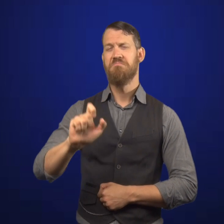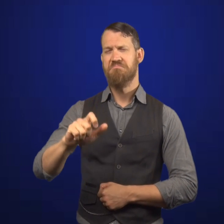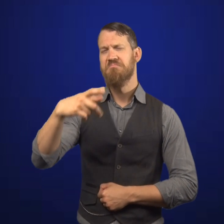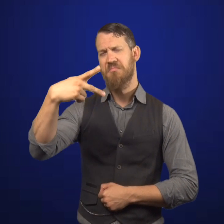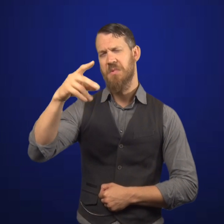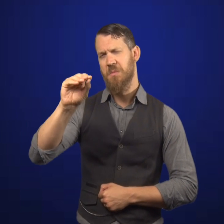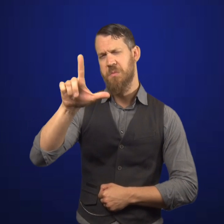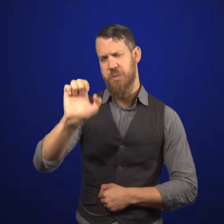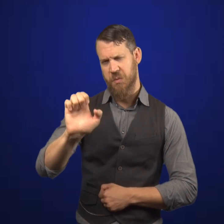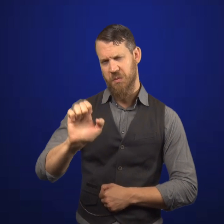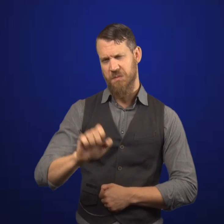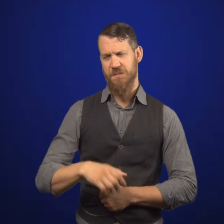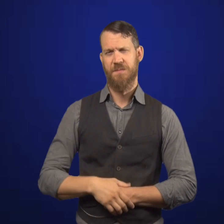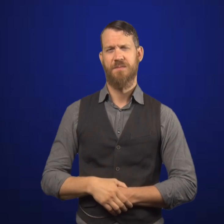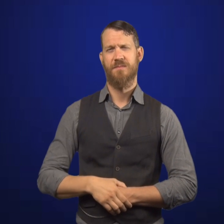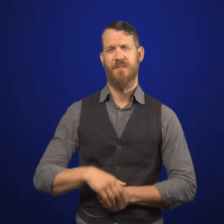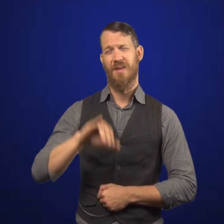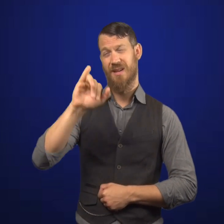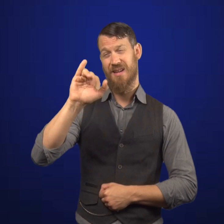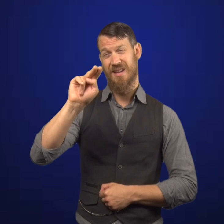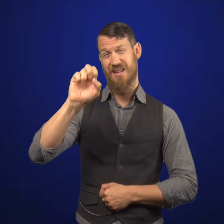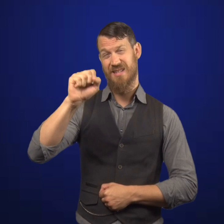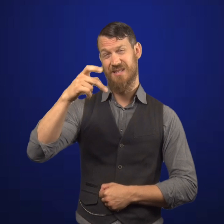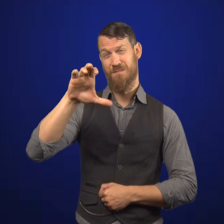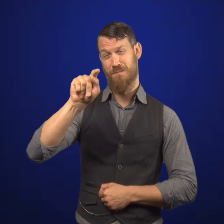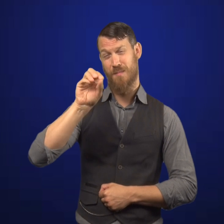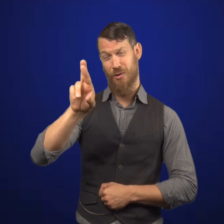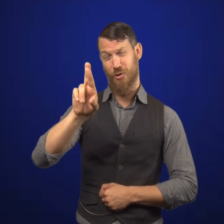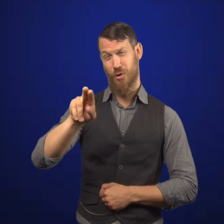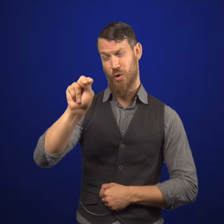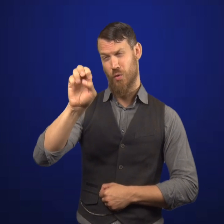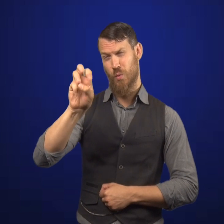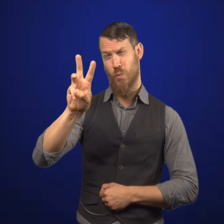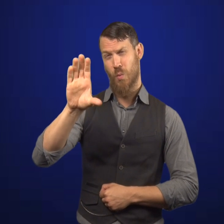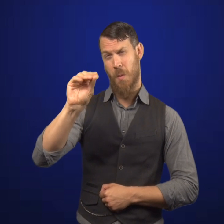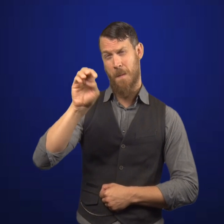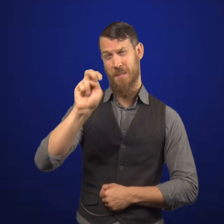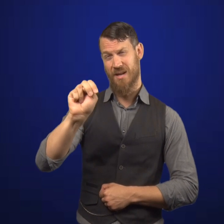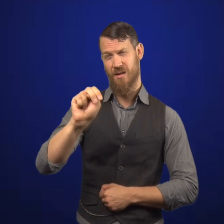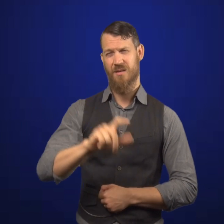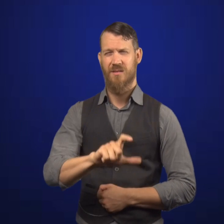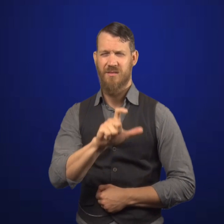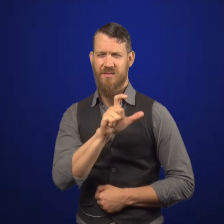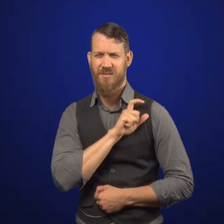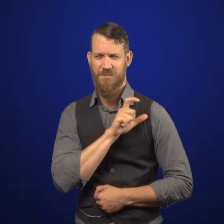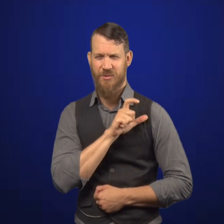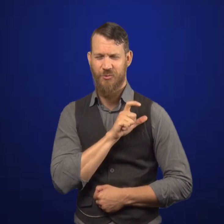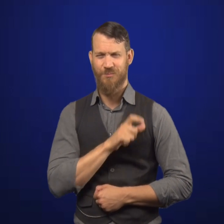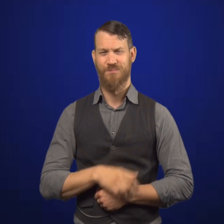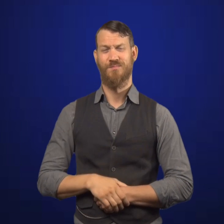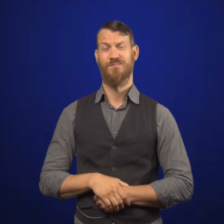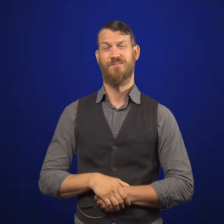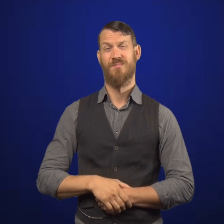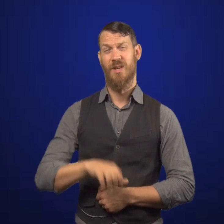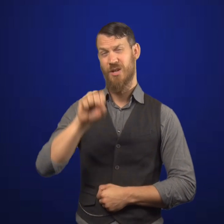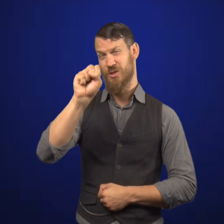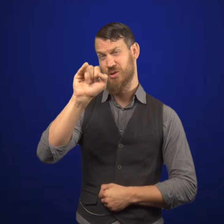Poole I'll fingerspell it. Inspector Newcomen Inspector